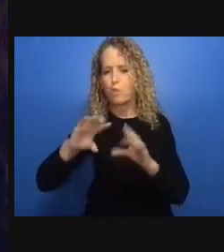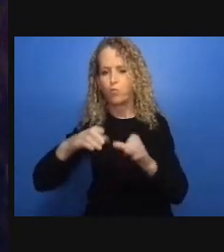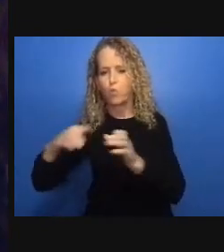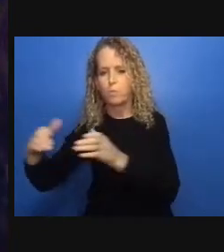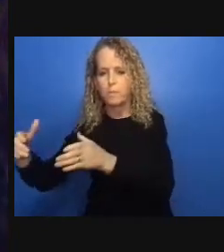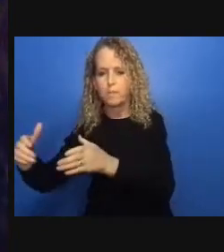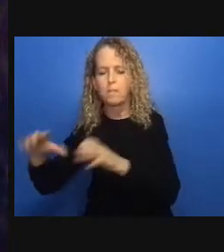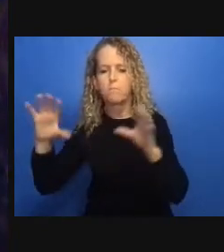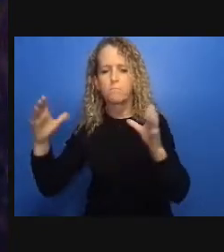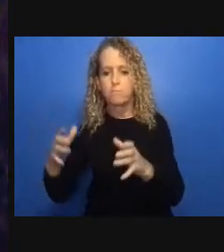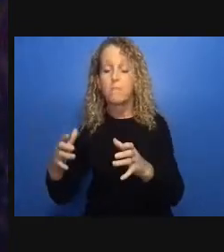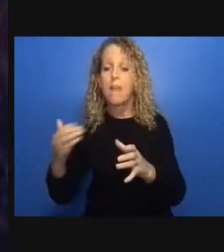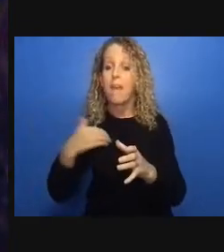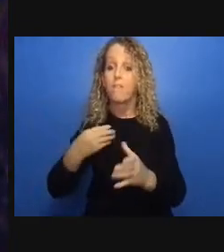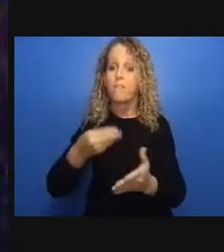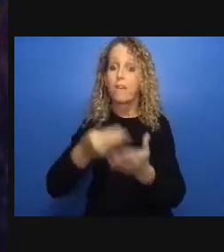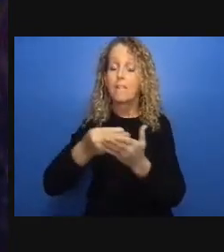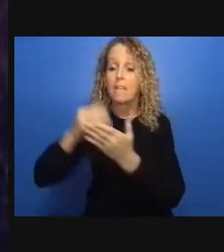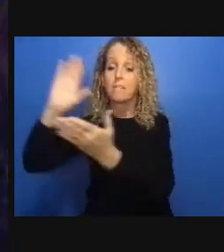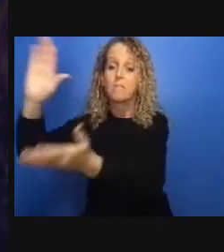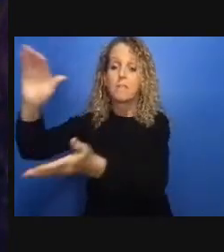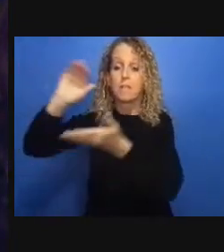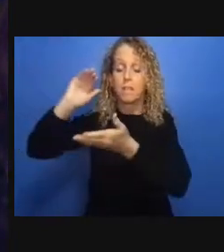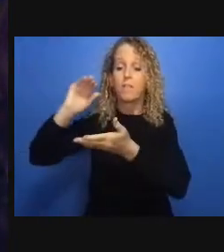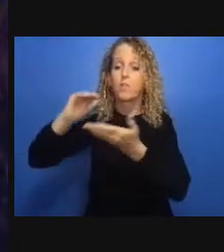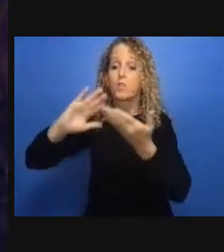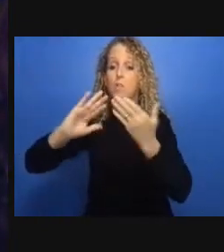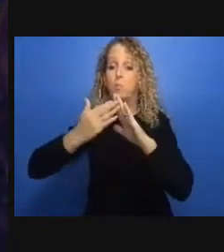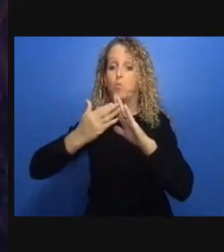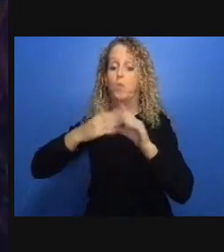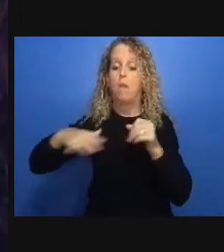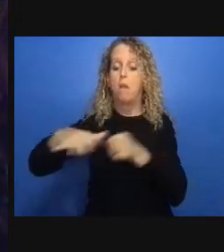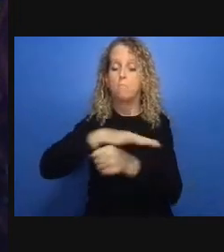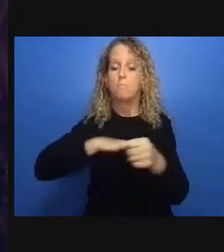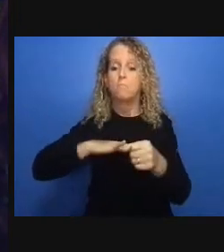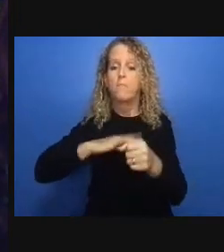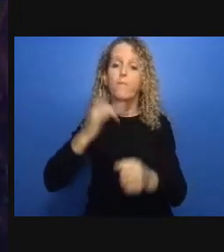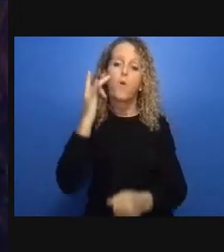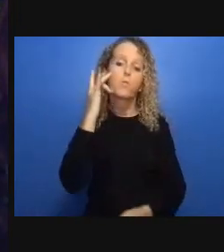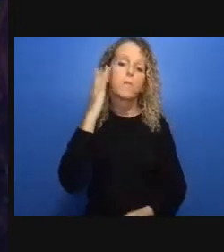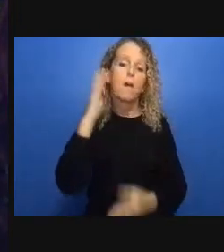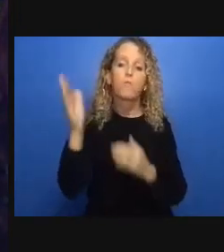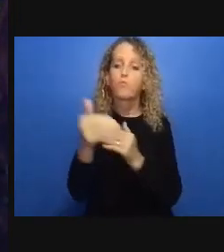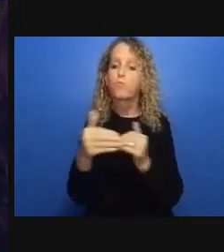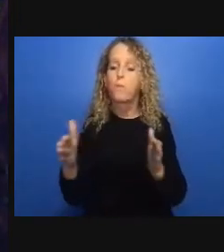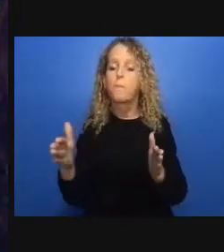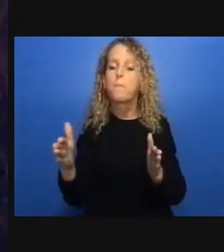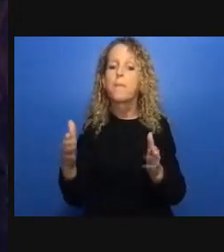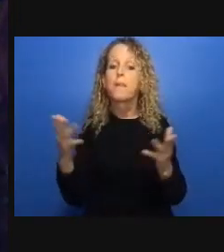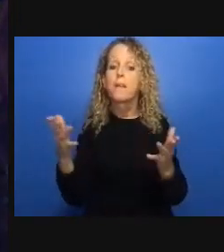Thank you so much Martha that was that was a really really great addition to the the conversation this evening and i'm really really pleased that